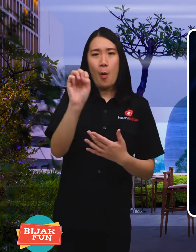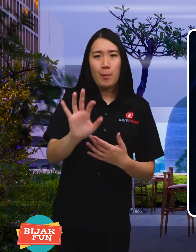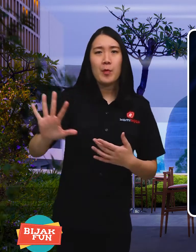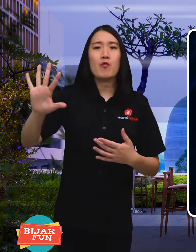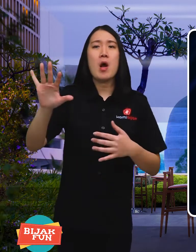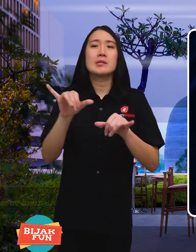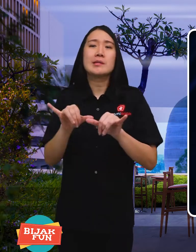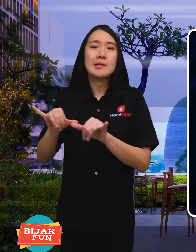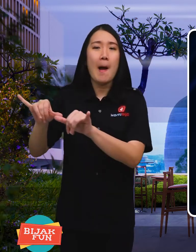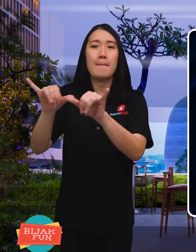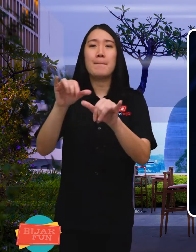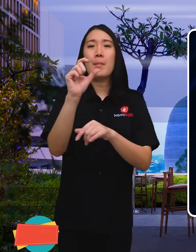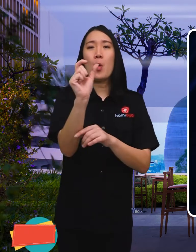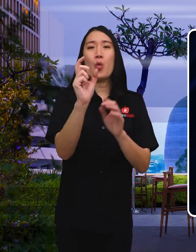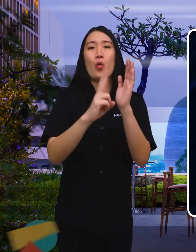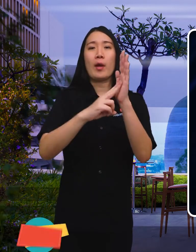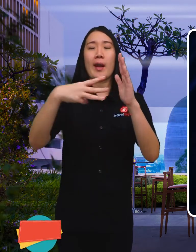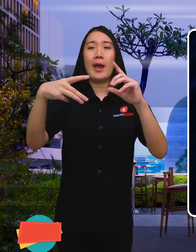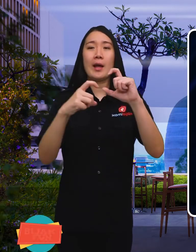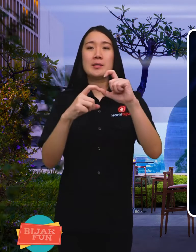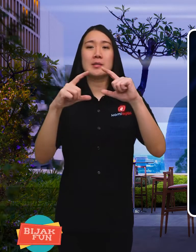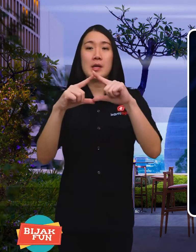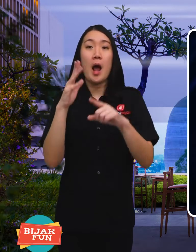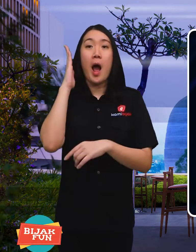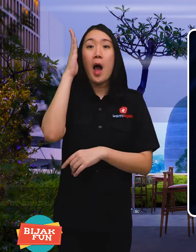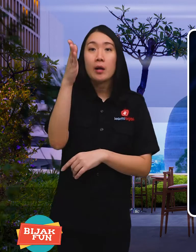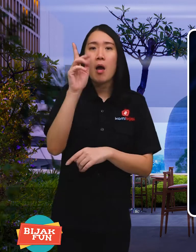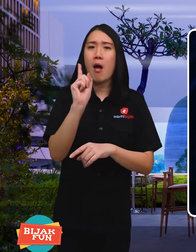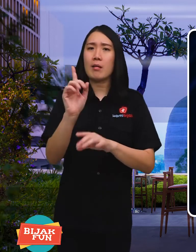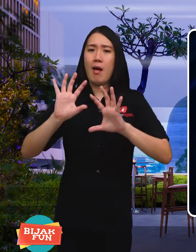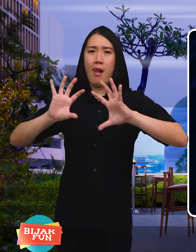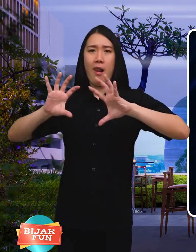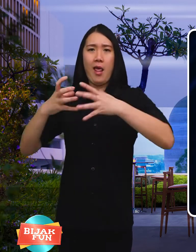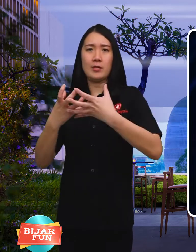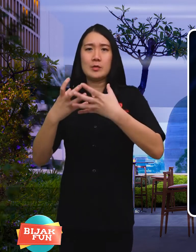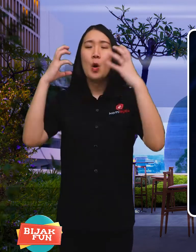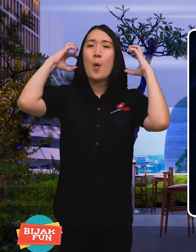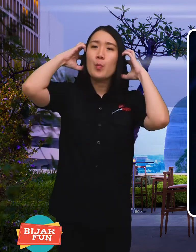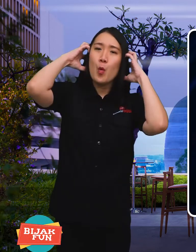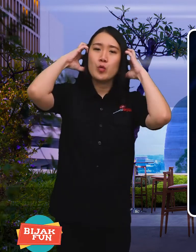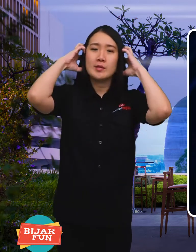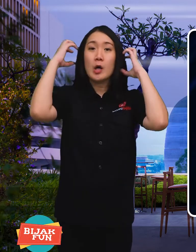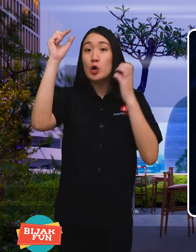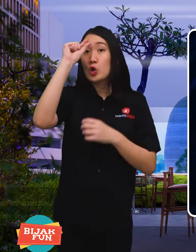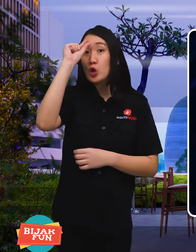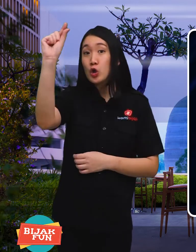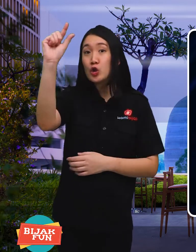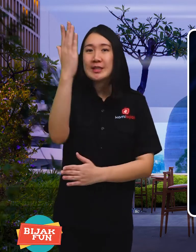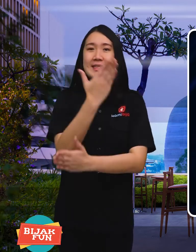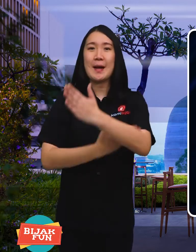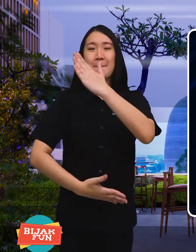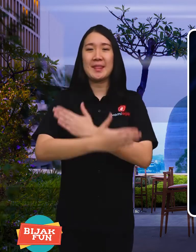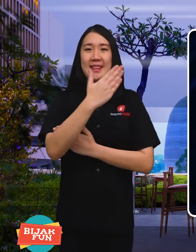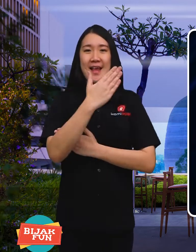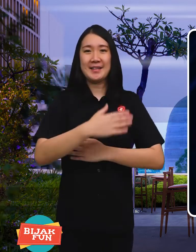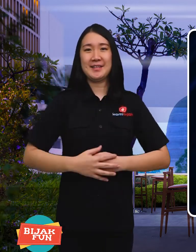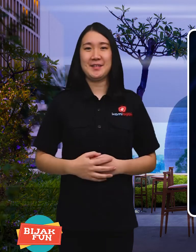Kemenkominfo together with Unesa held podcast classes for the disabled.